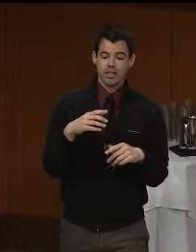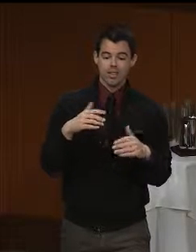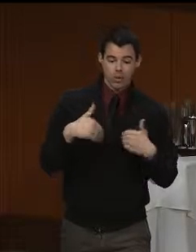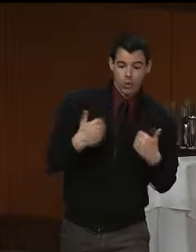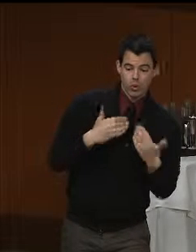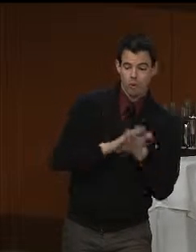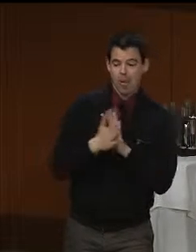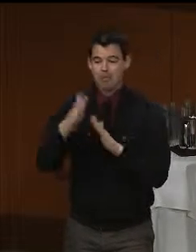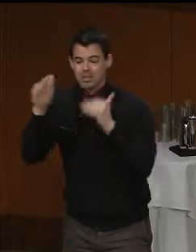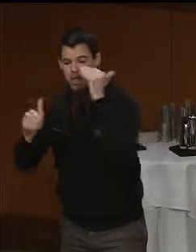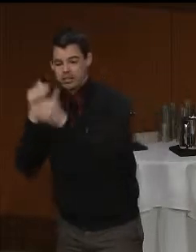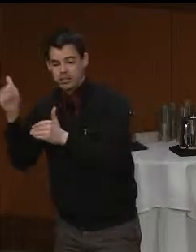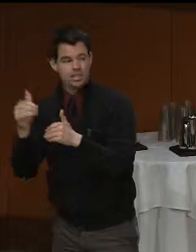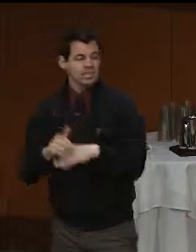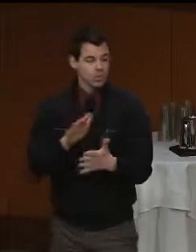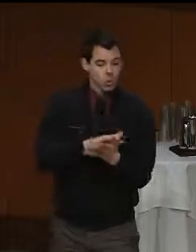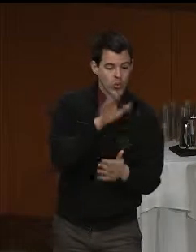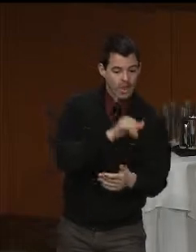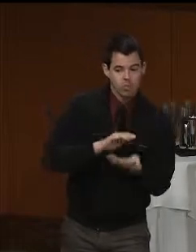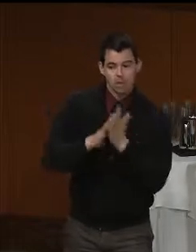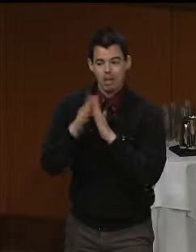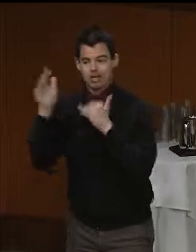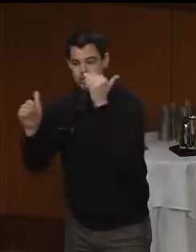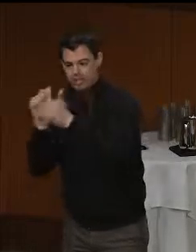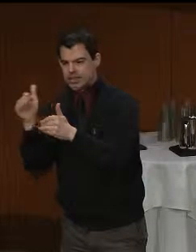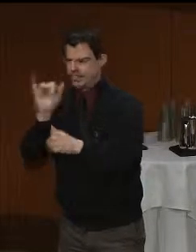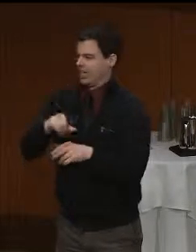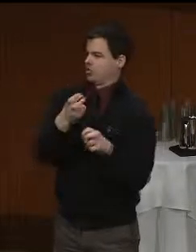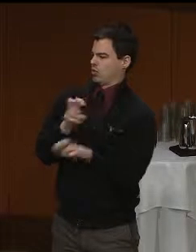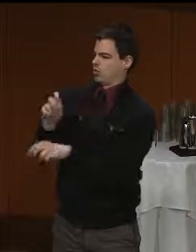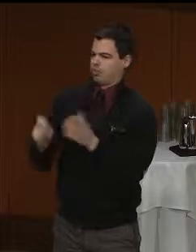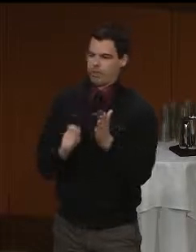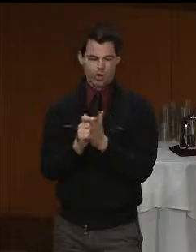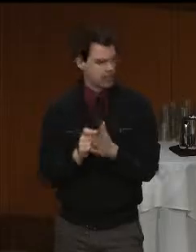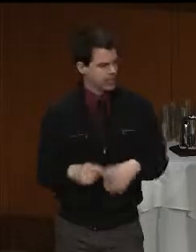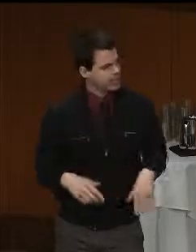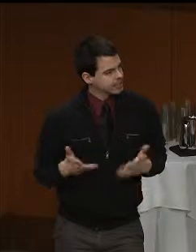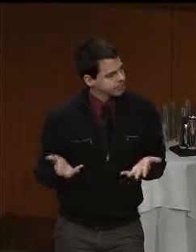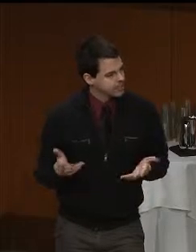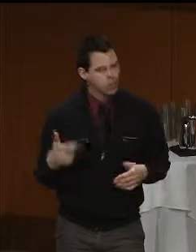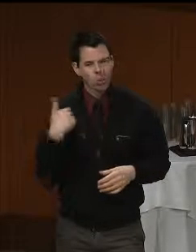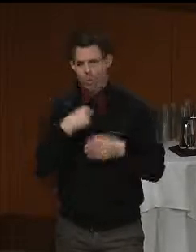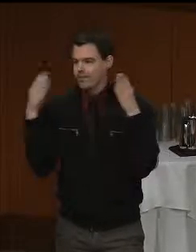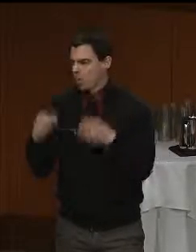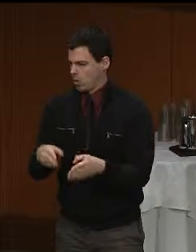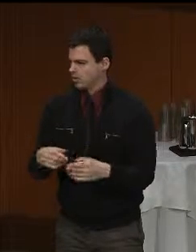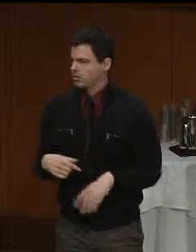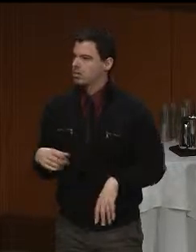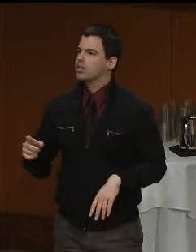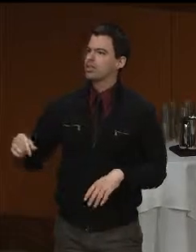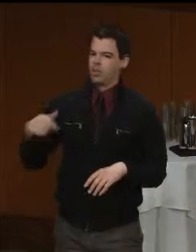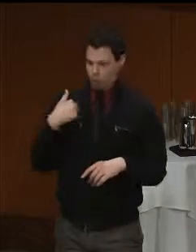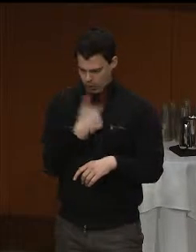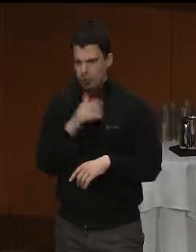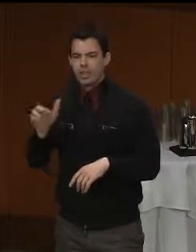I don't have the answers today, but I will listen and you will be heard and that is my commitment.